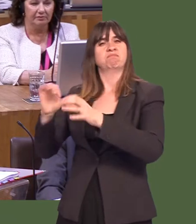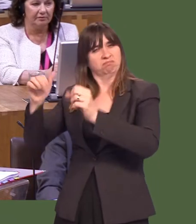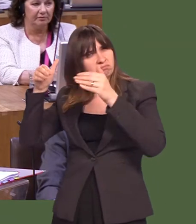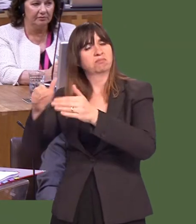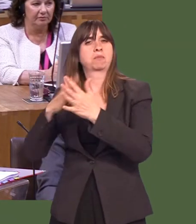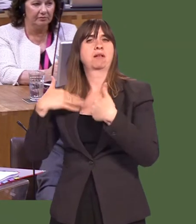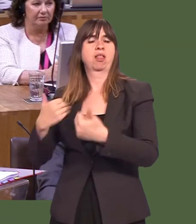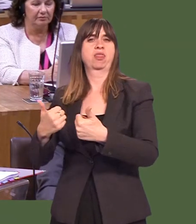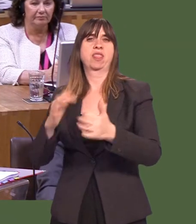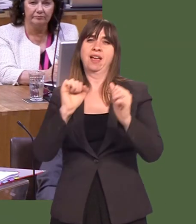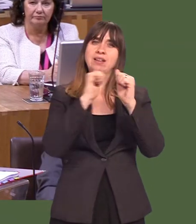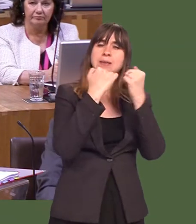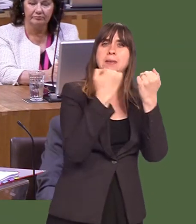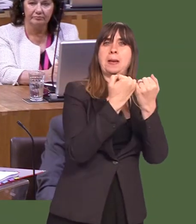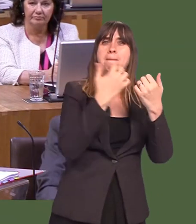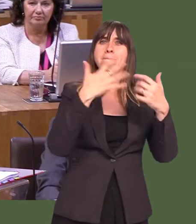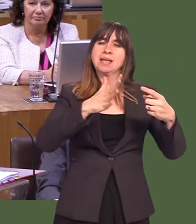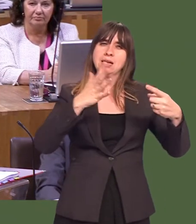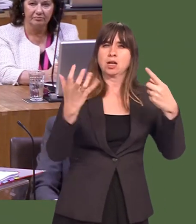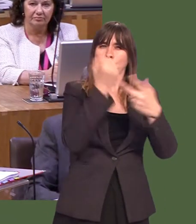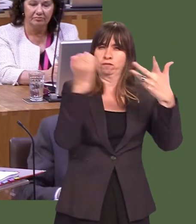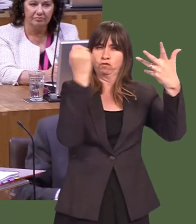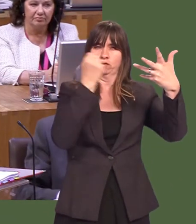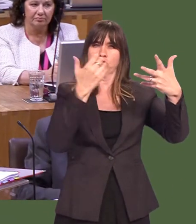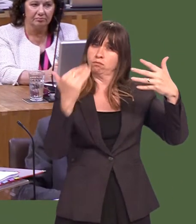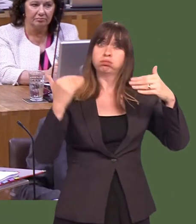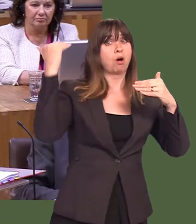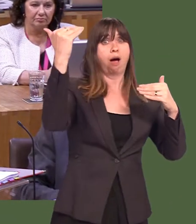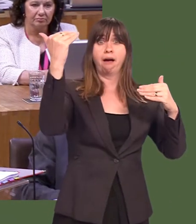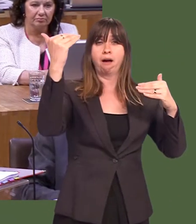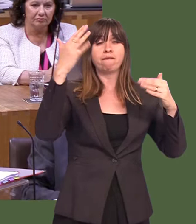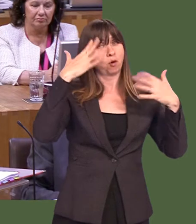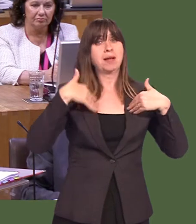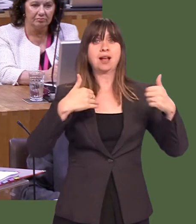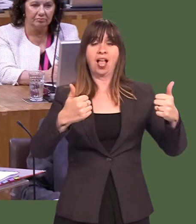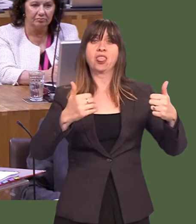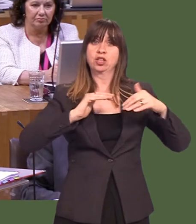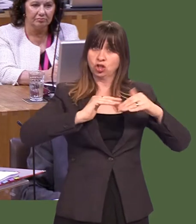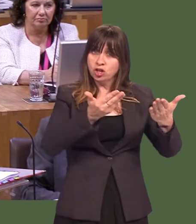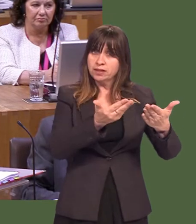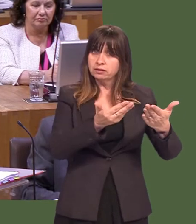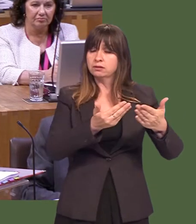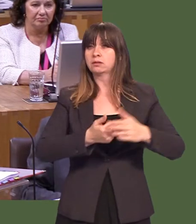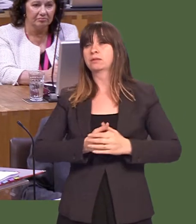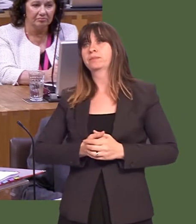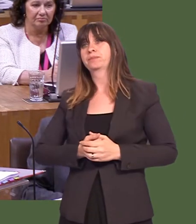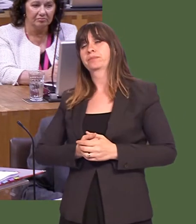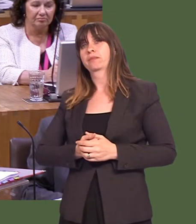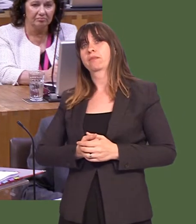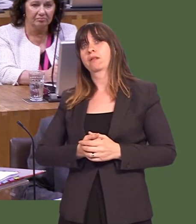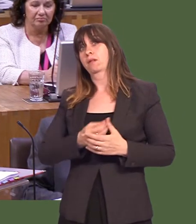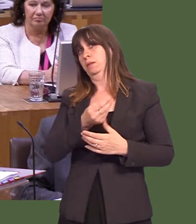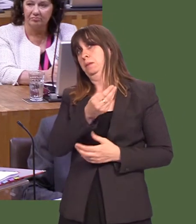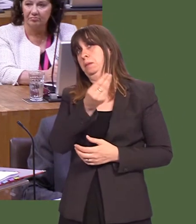Health boards have attained their targets as regards mental health services and have